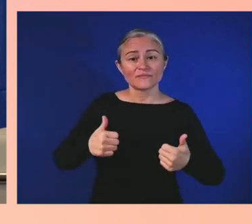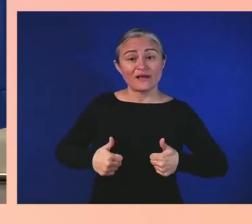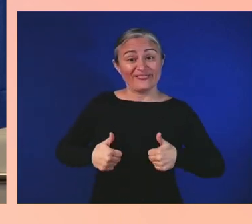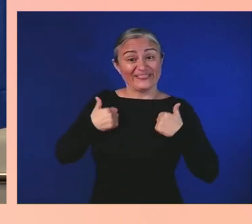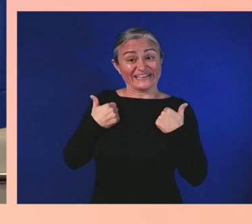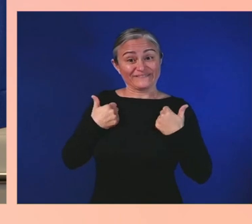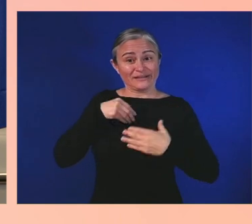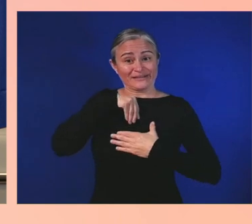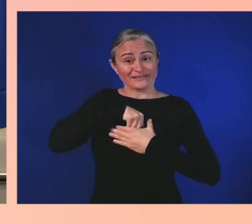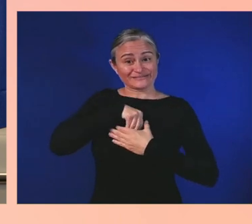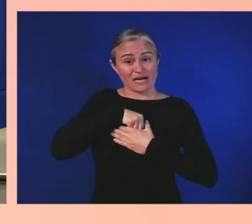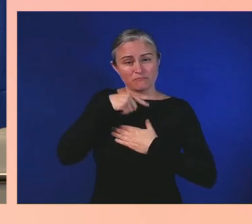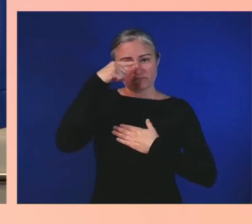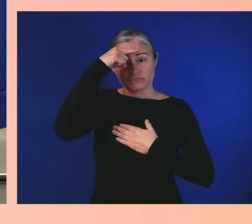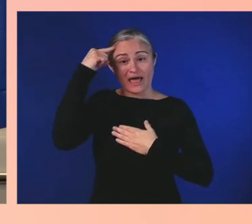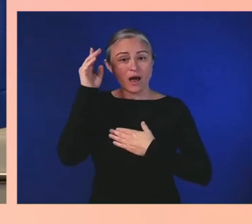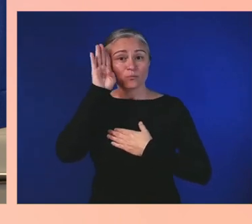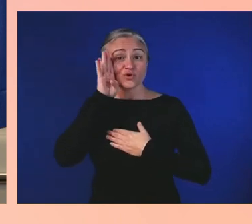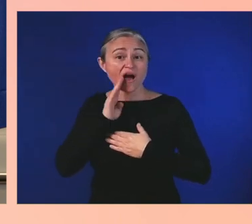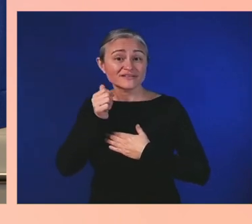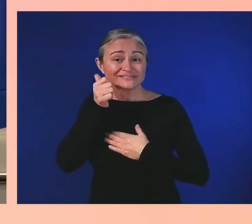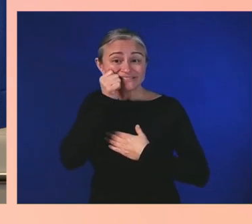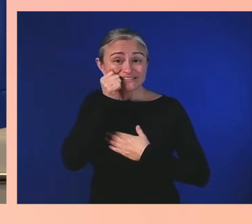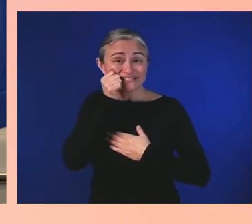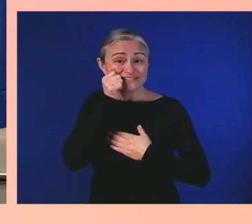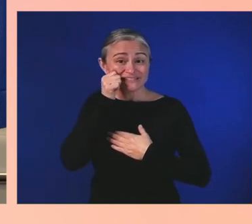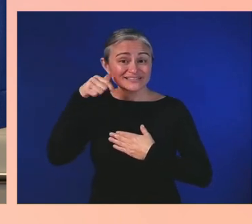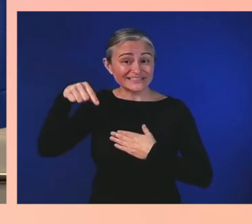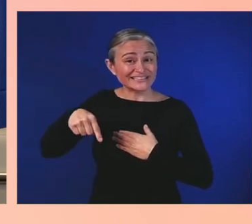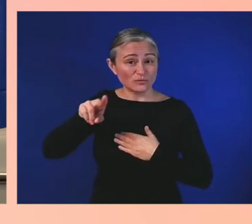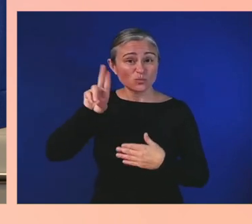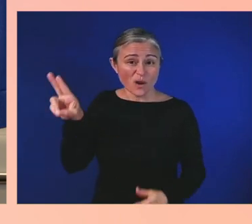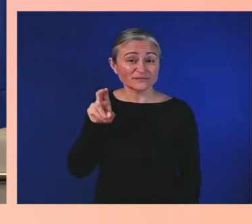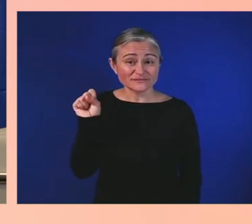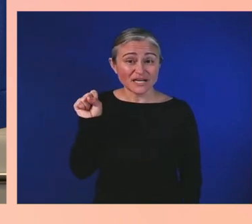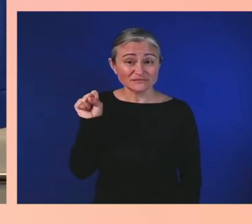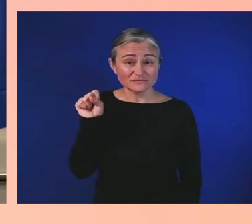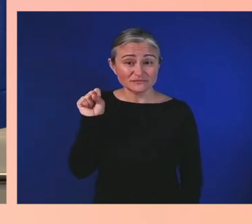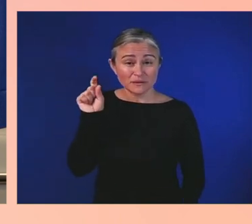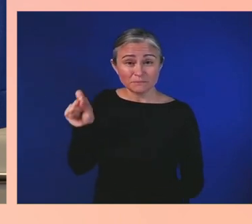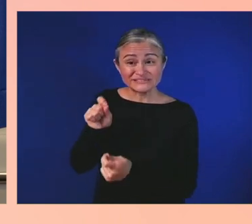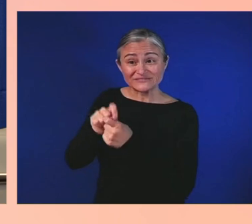and particularly in the South, has stayed with us.